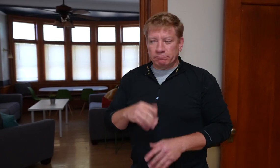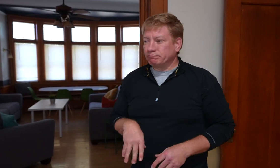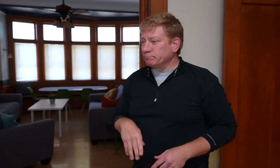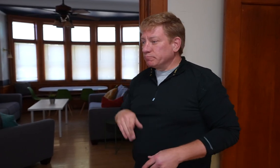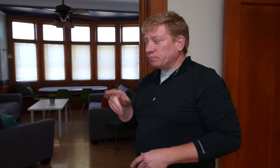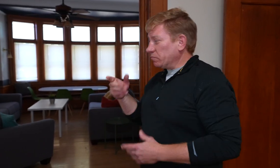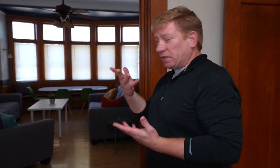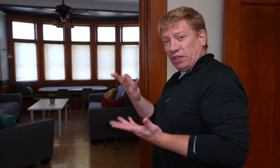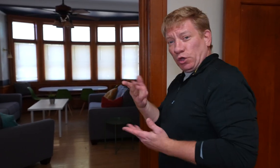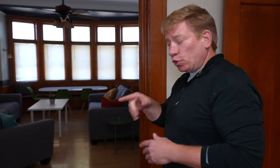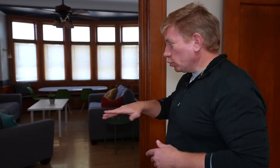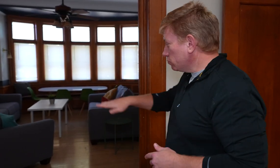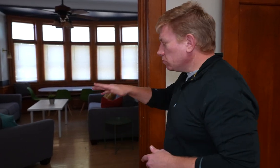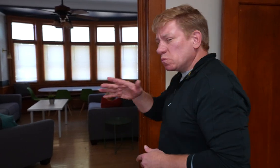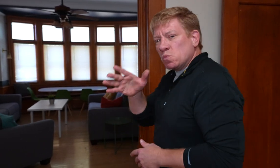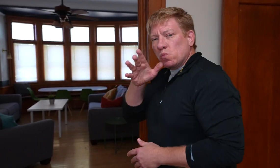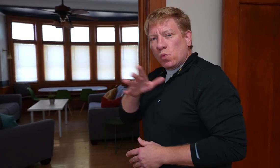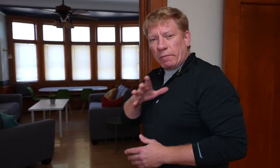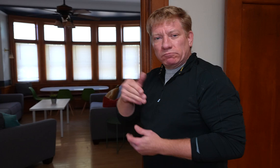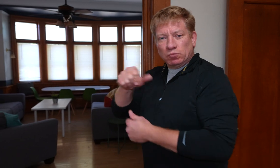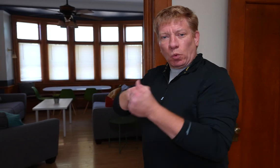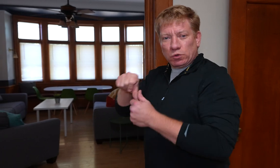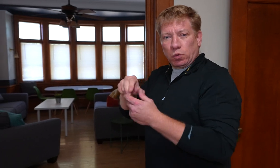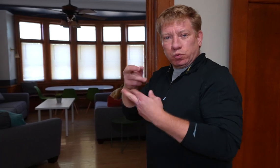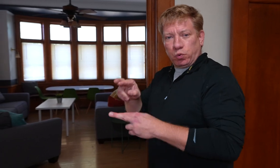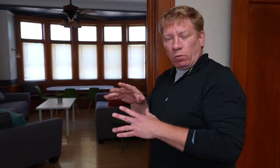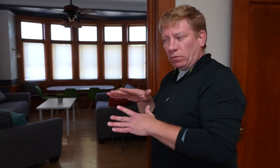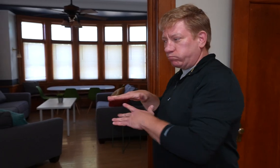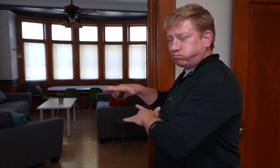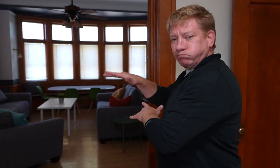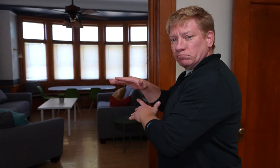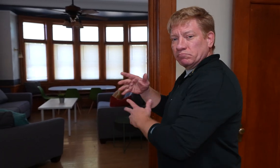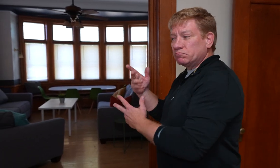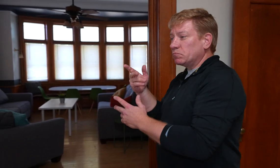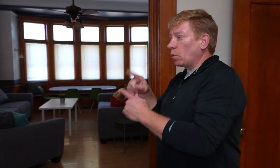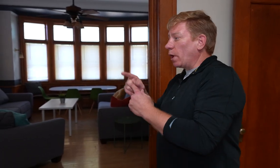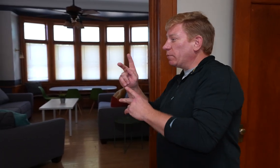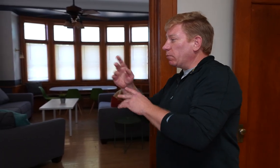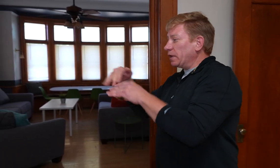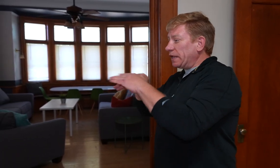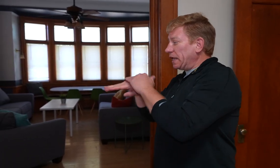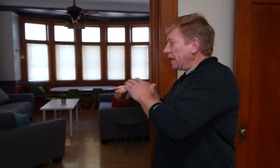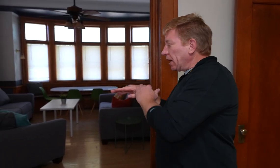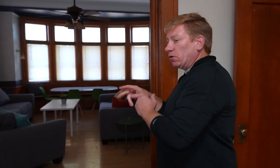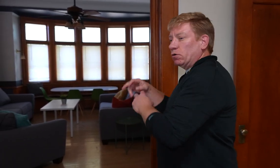Here, we see the women’s social room. When people come in,